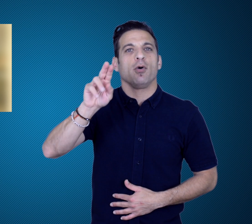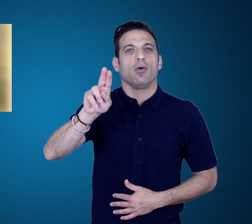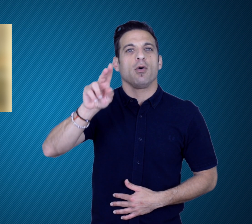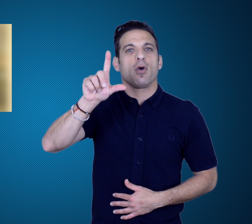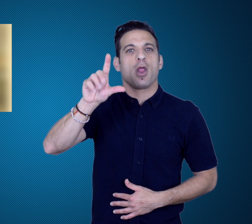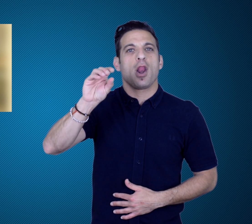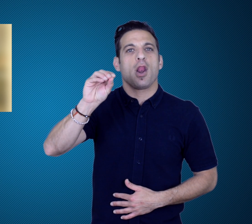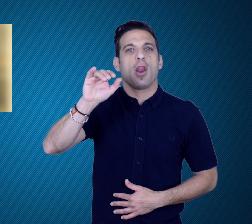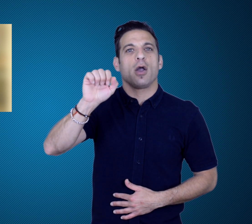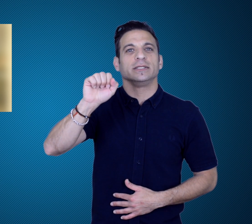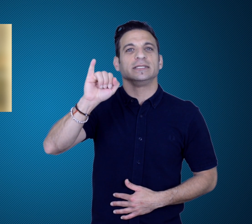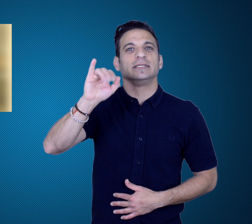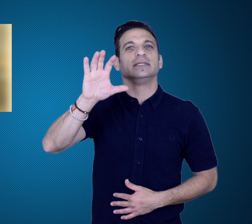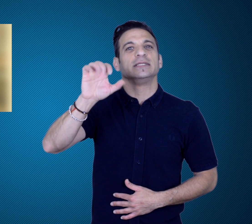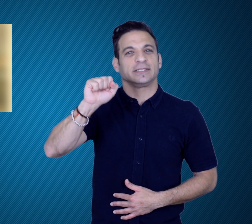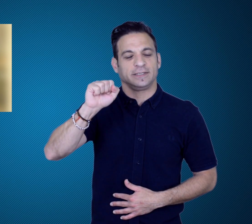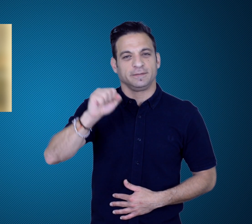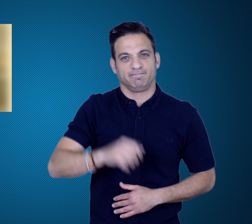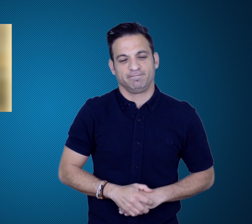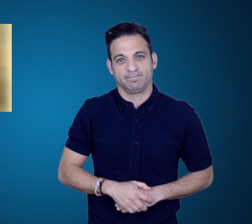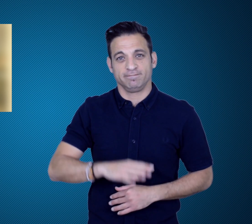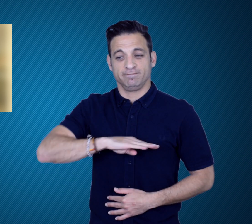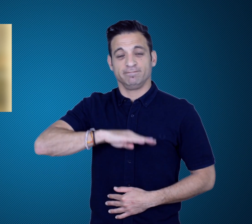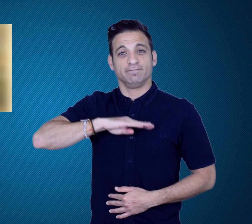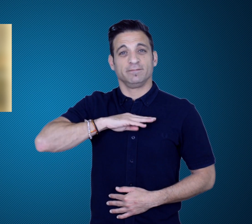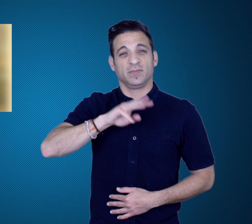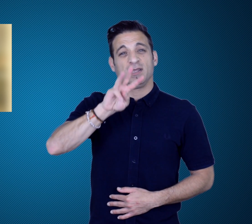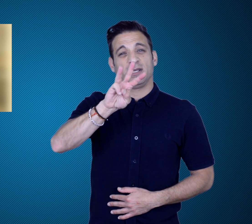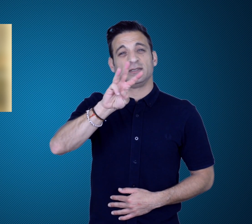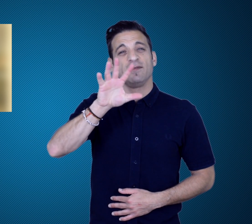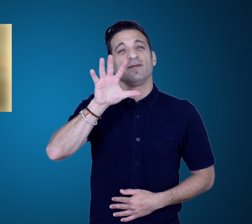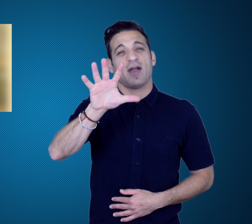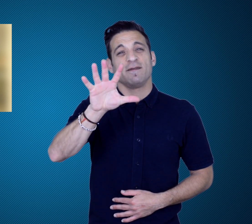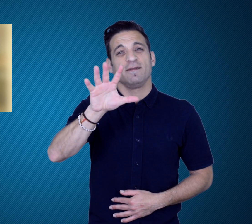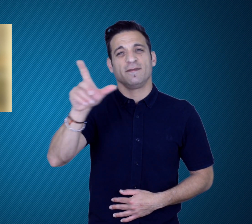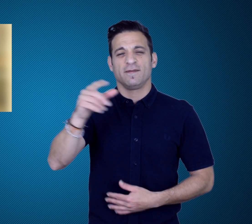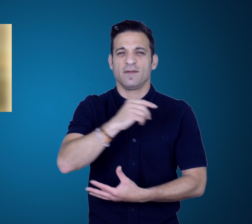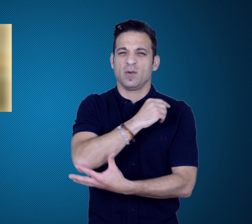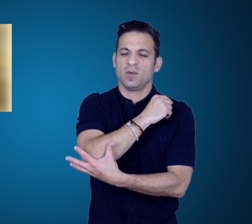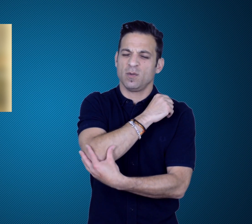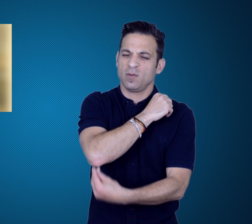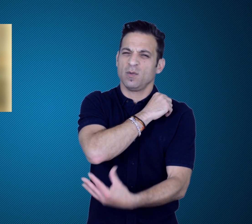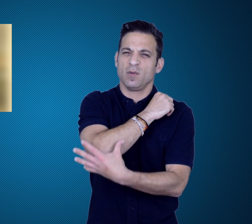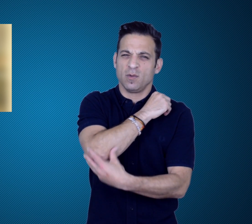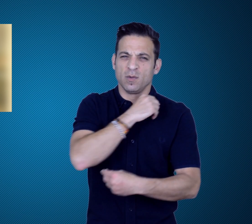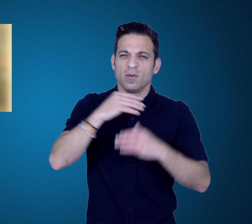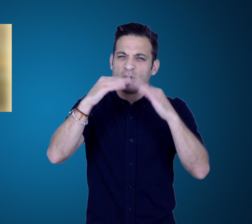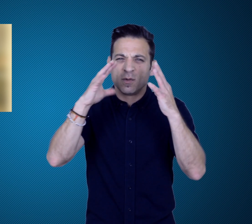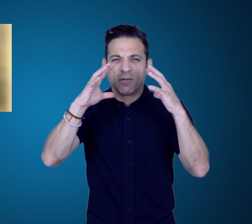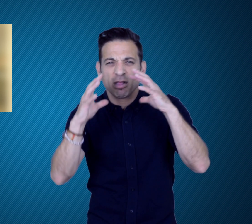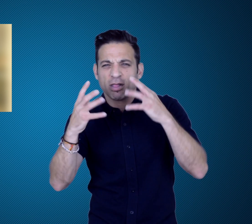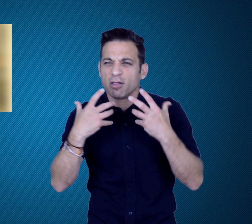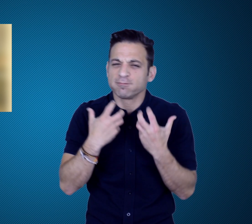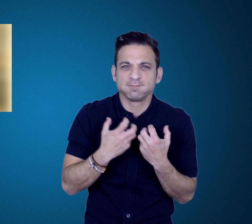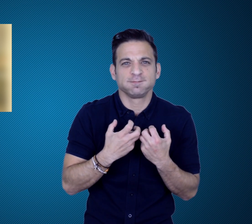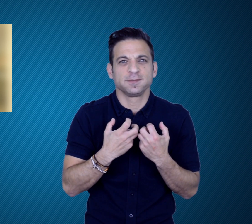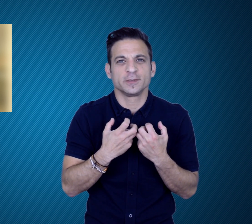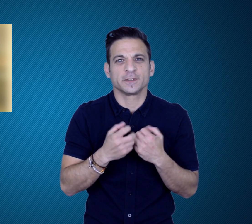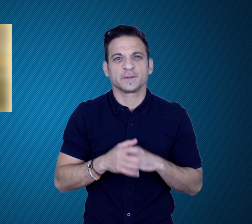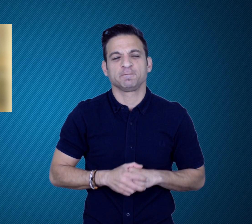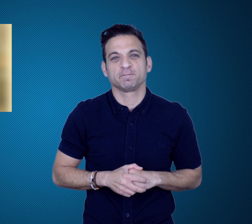and he was in extreme poverty. In 1992, he was added